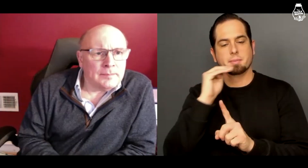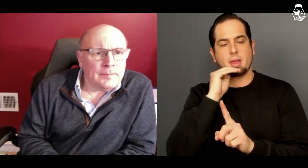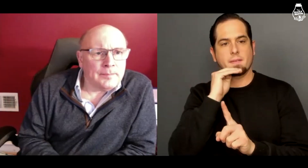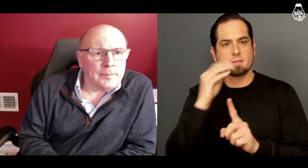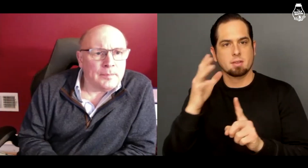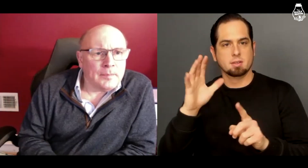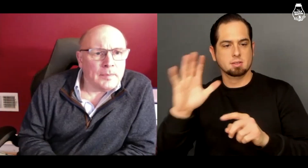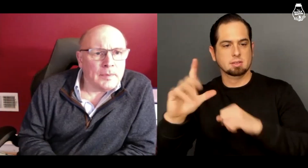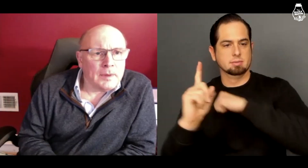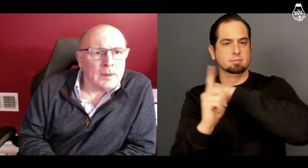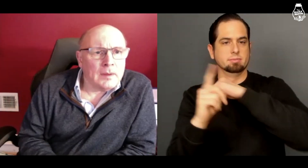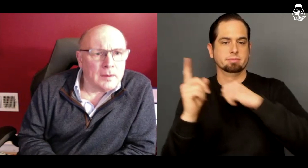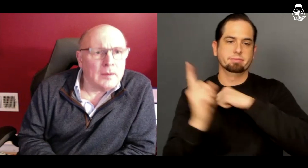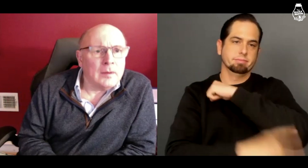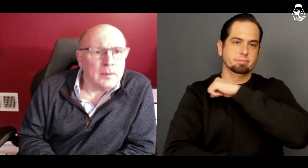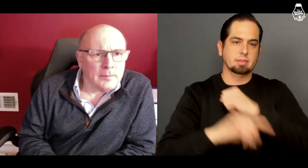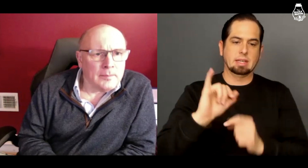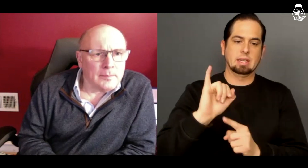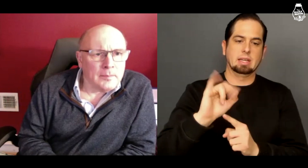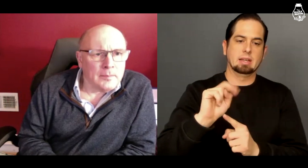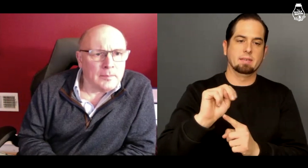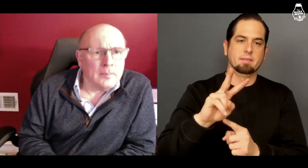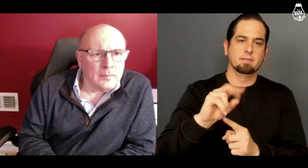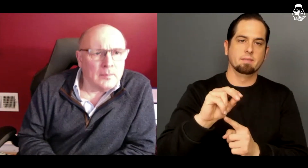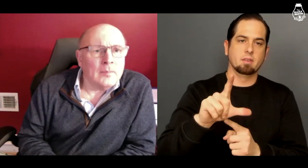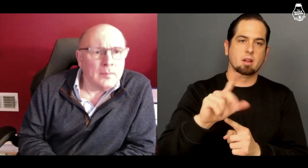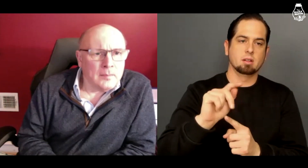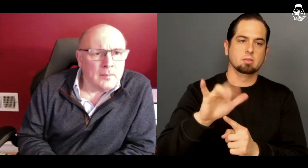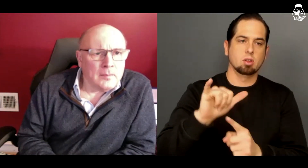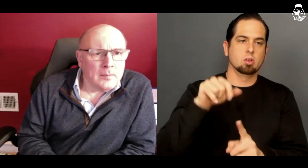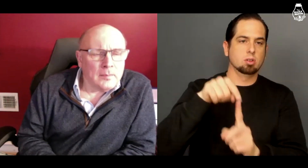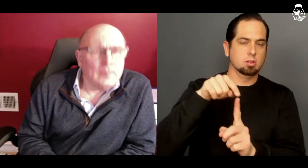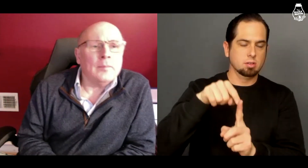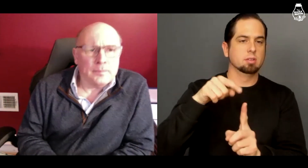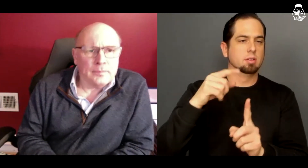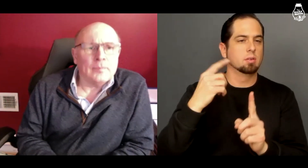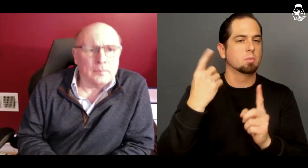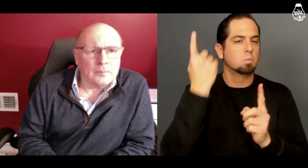Mavrick's sentence for involuntary manslaughter -